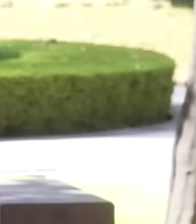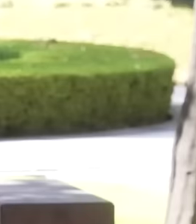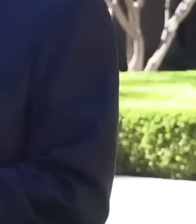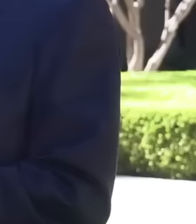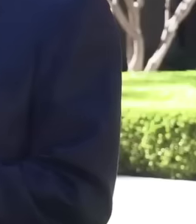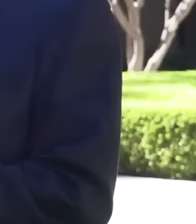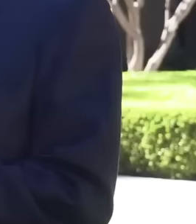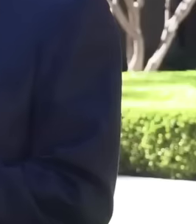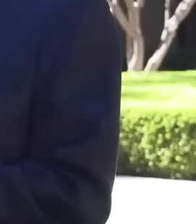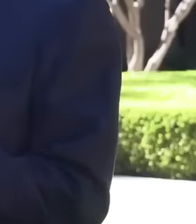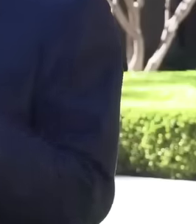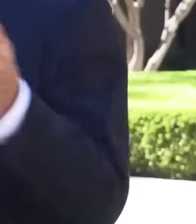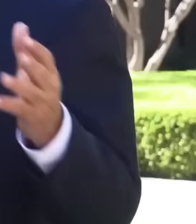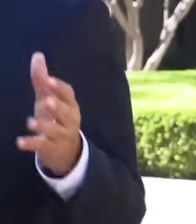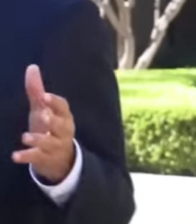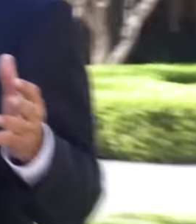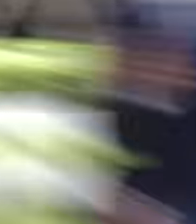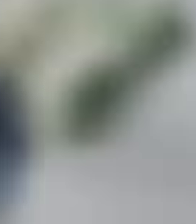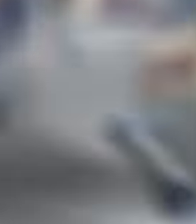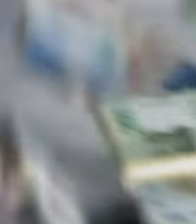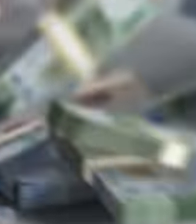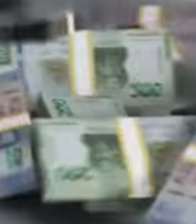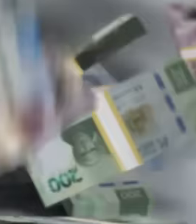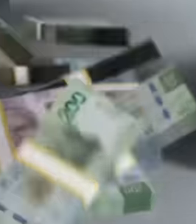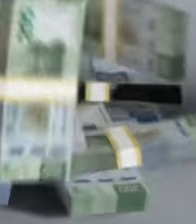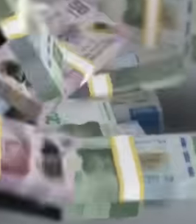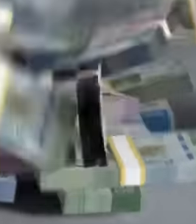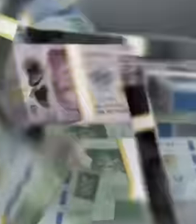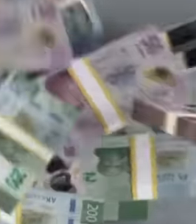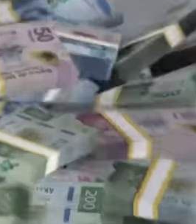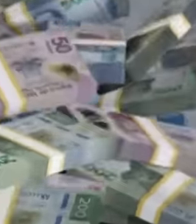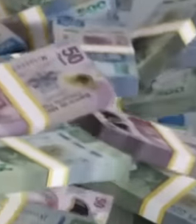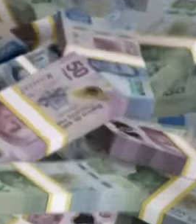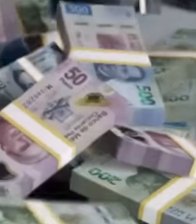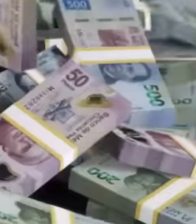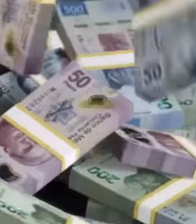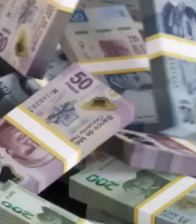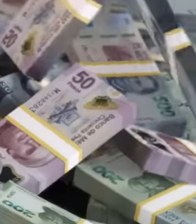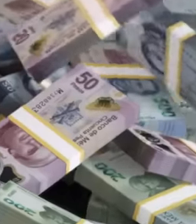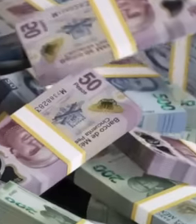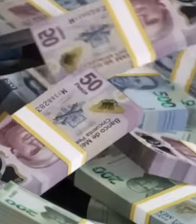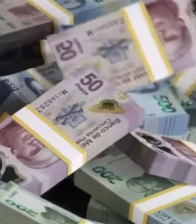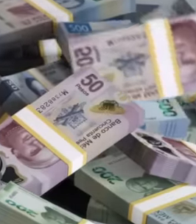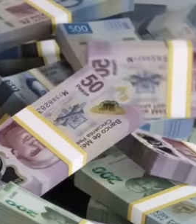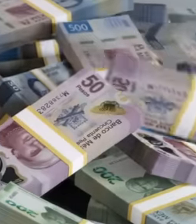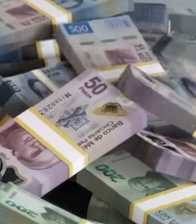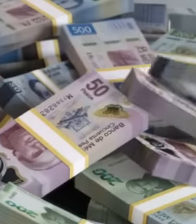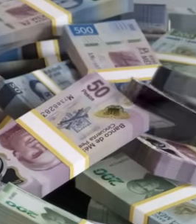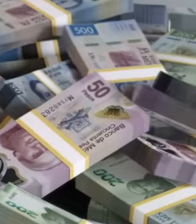group of public servants who earn more than the president and today show that they do not want to